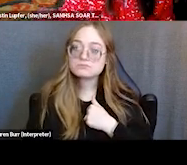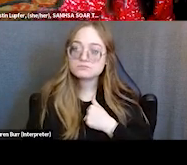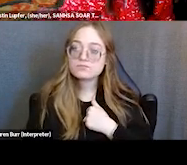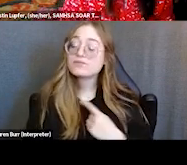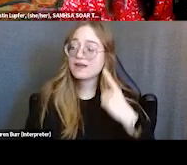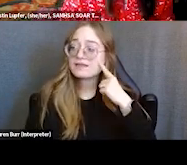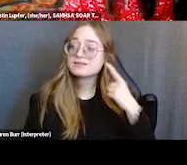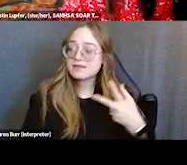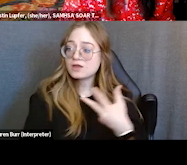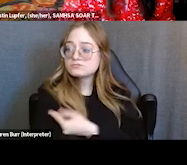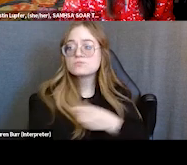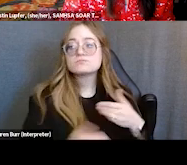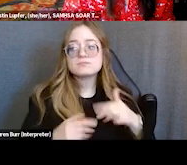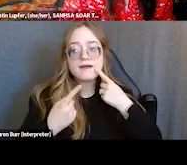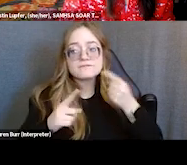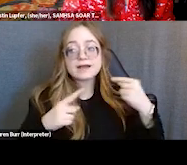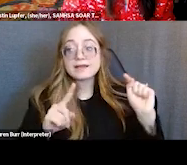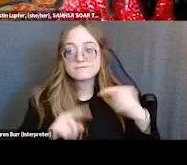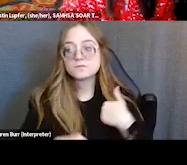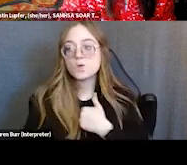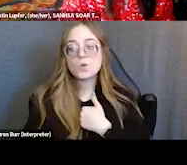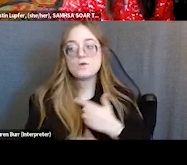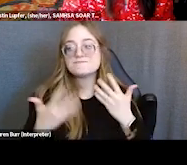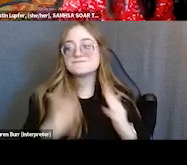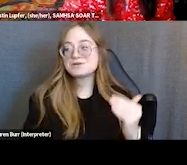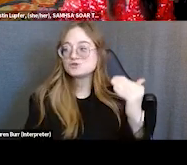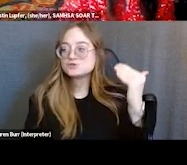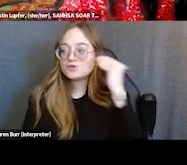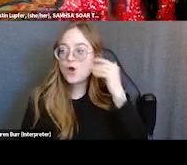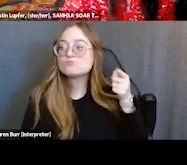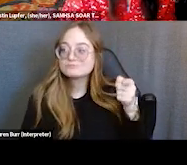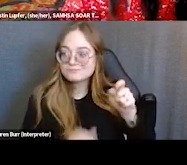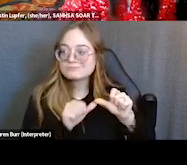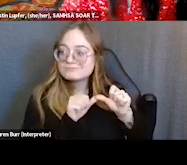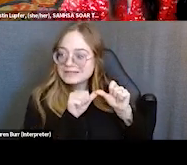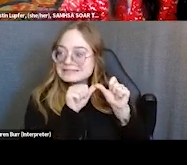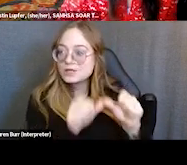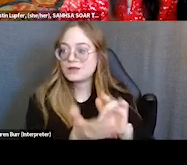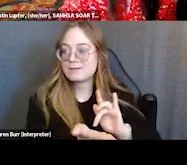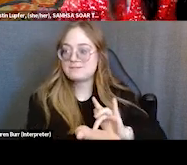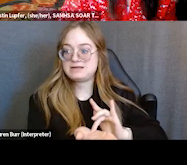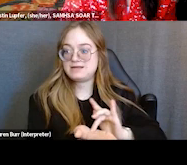because we can guarantee that the patient is getting the medication and that it's in the system.